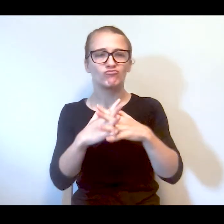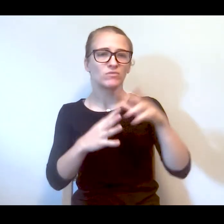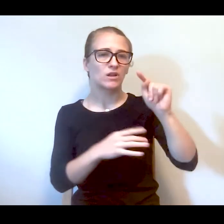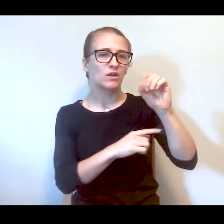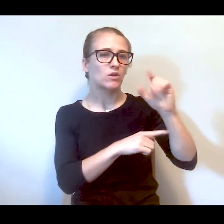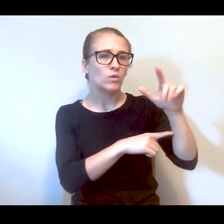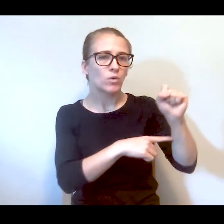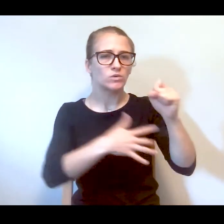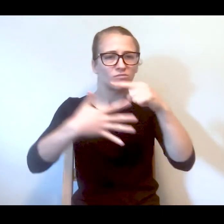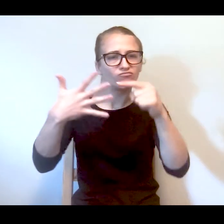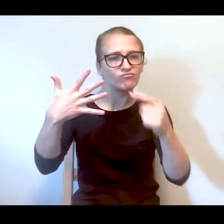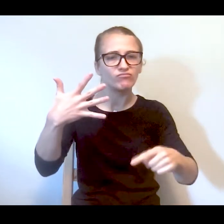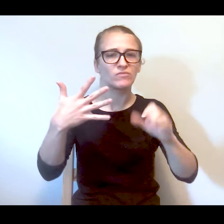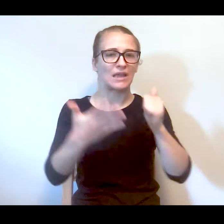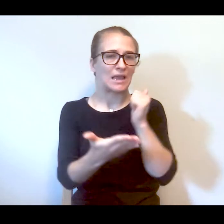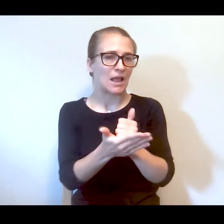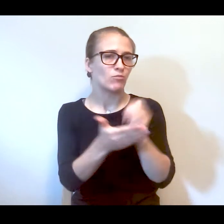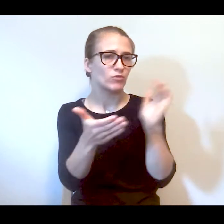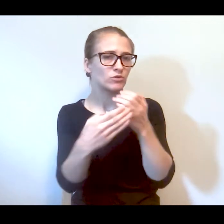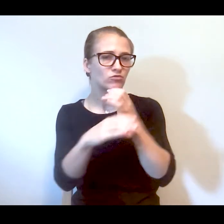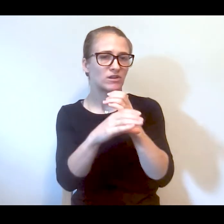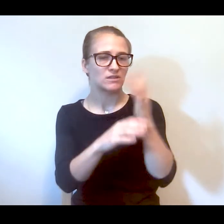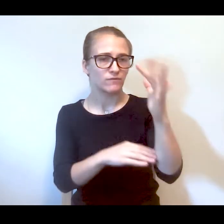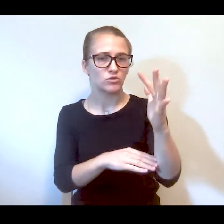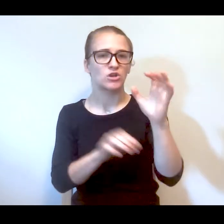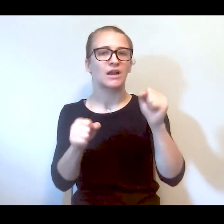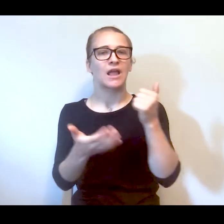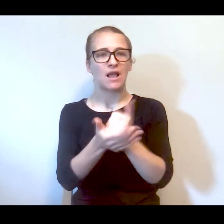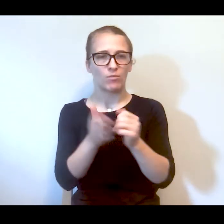to deal with future crises, helping somebody have